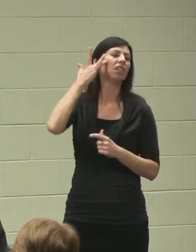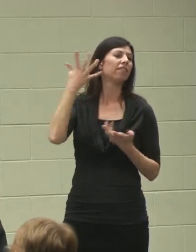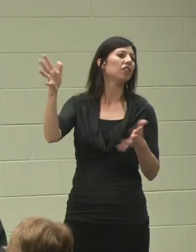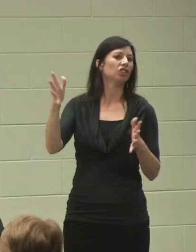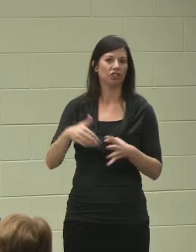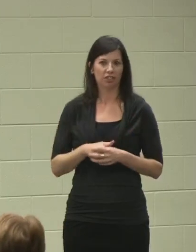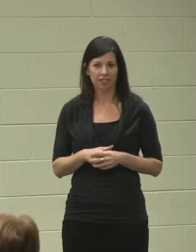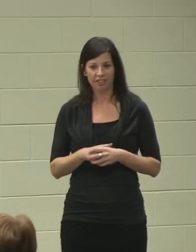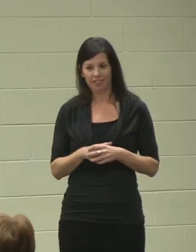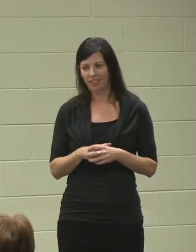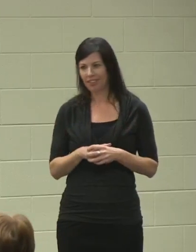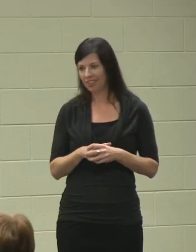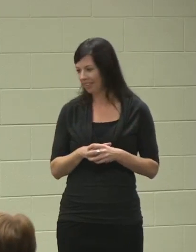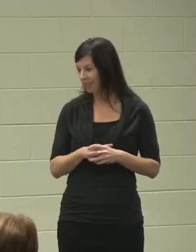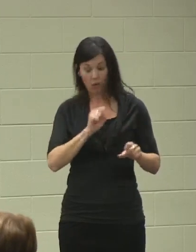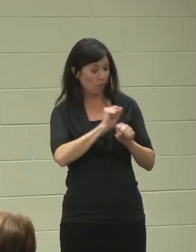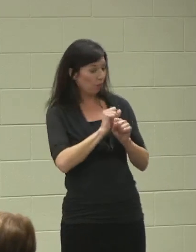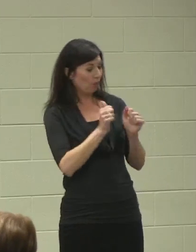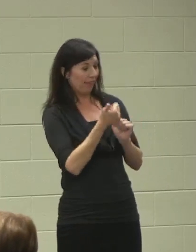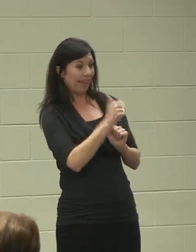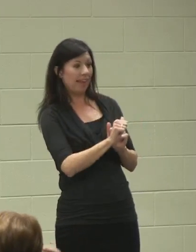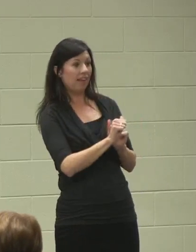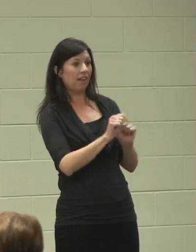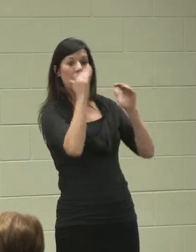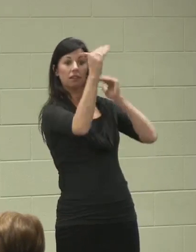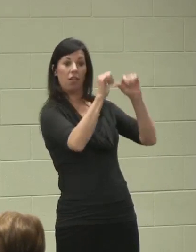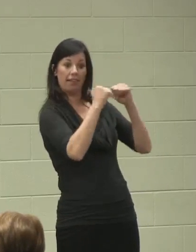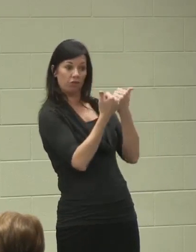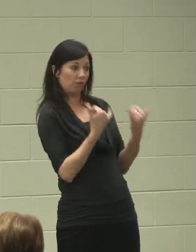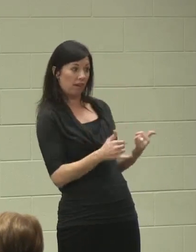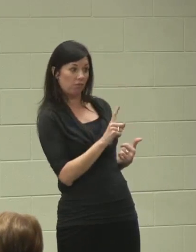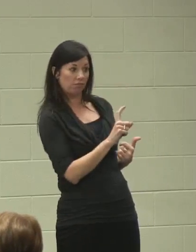Are you working with any adult agencies now?